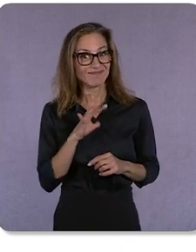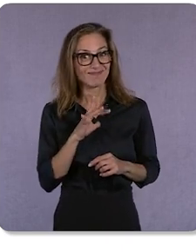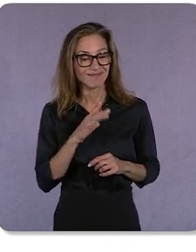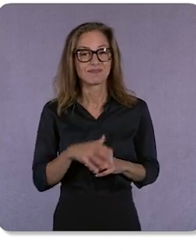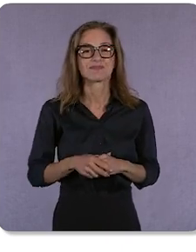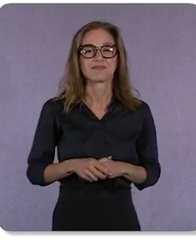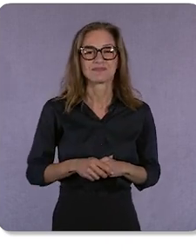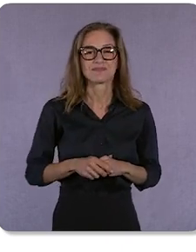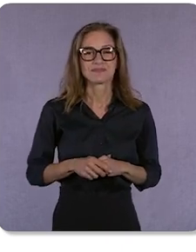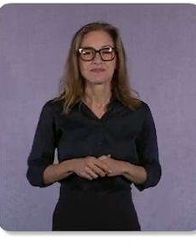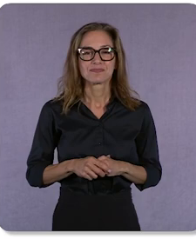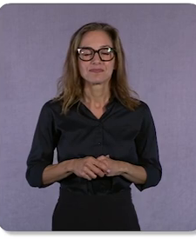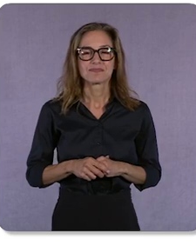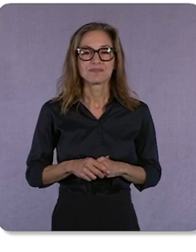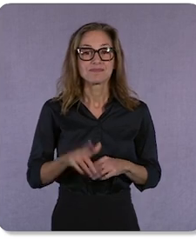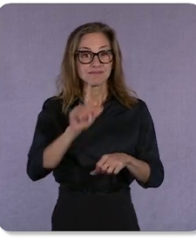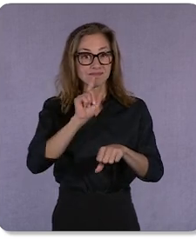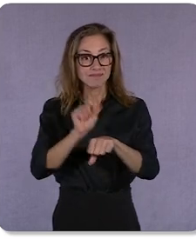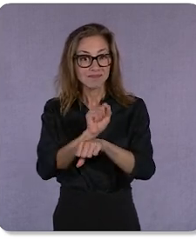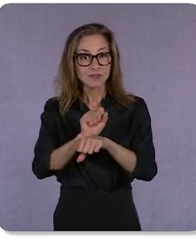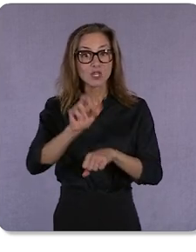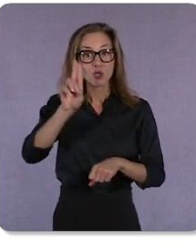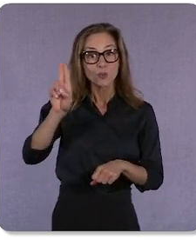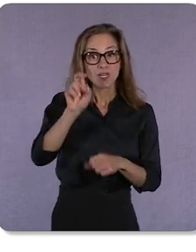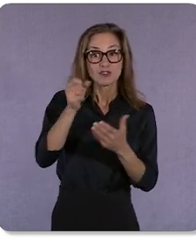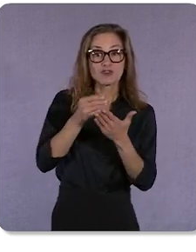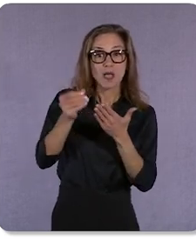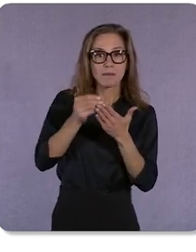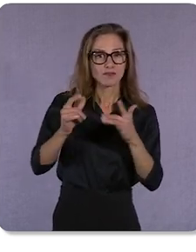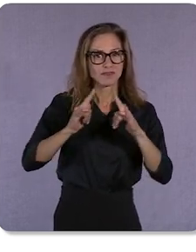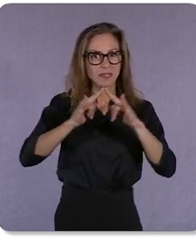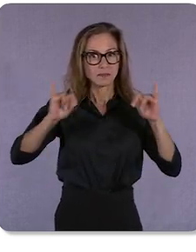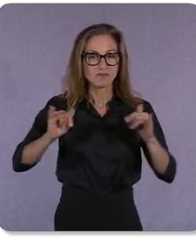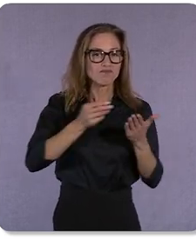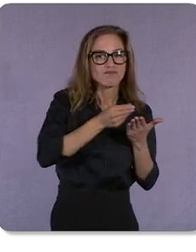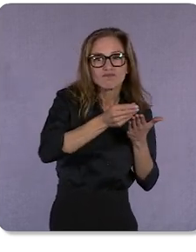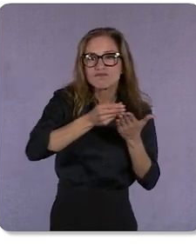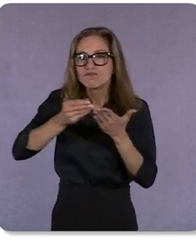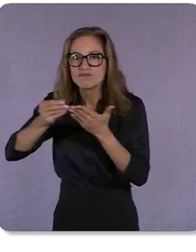As a matter of fact, US shoppers are concurrently shopping across 7 categories